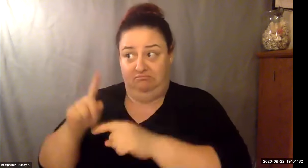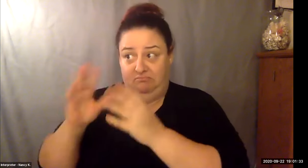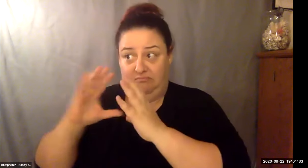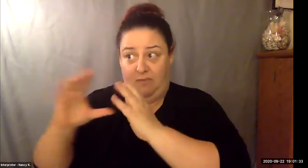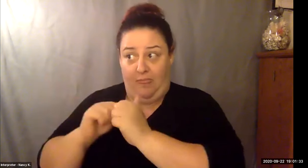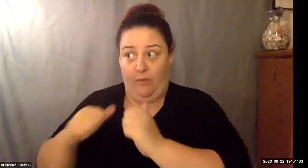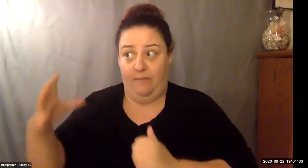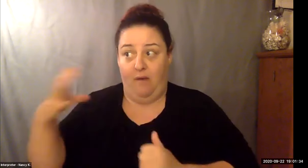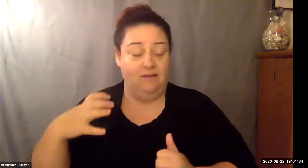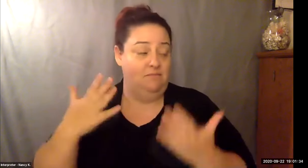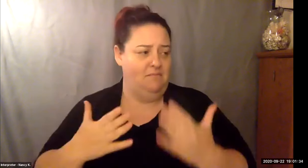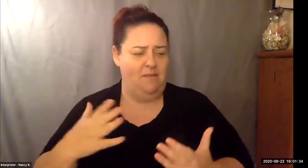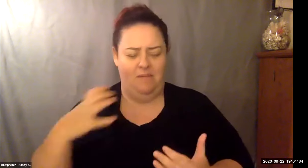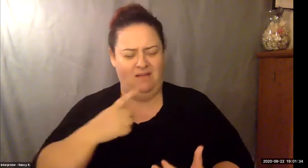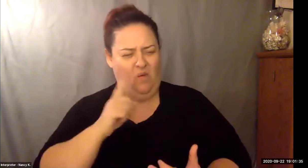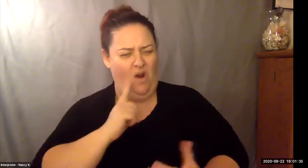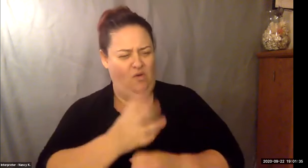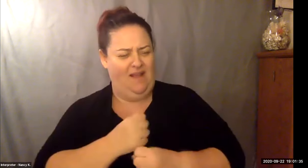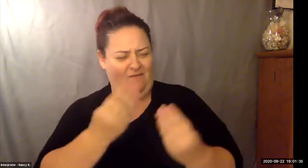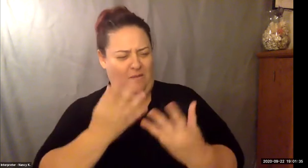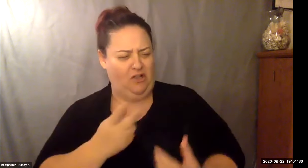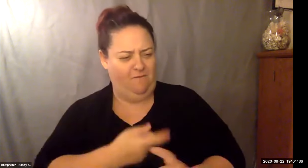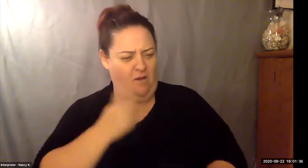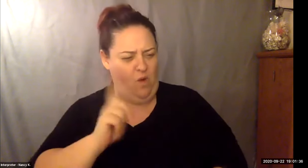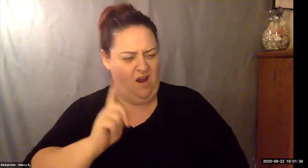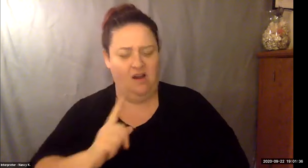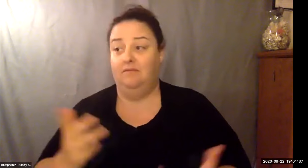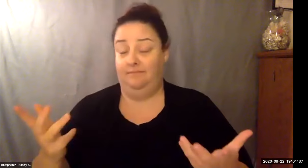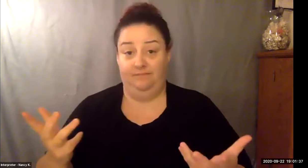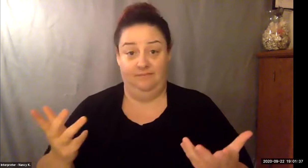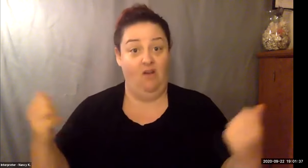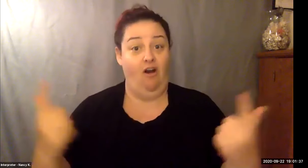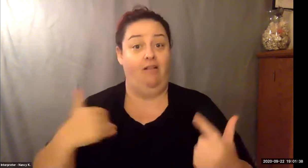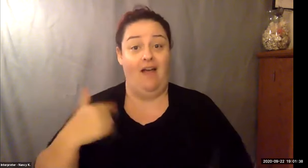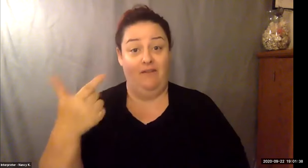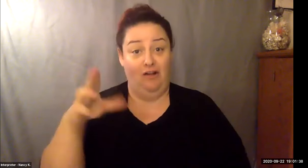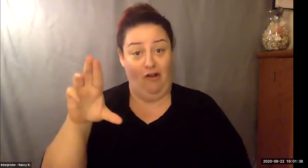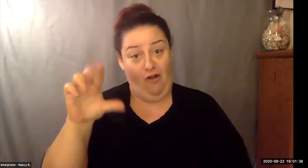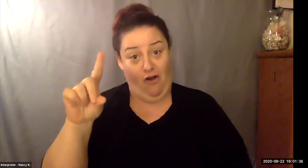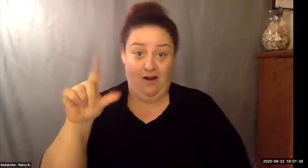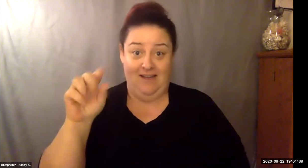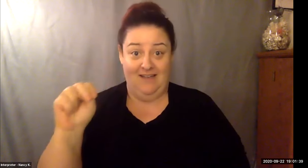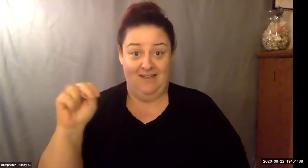Keith Wolling: You may follow what's going on at the airport and Rochester, because it's expanding its growth, you may find out that there's positions, opening up there.